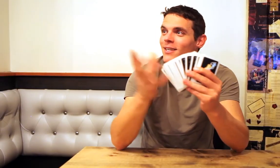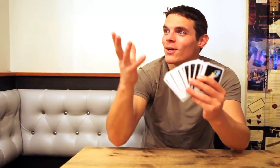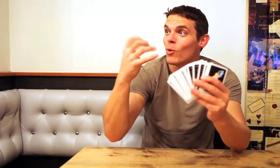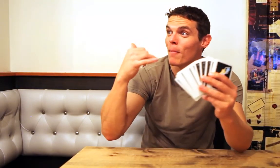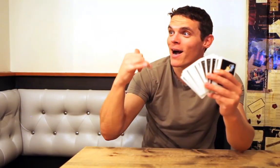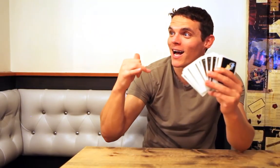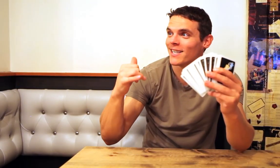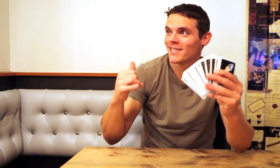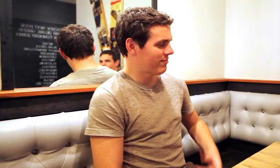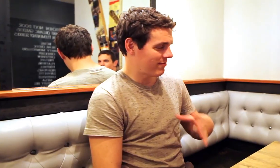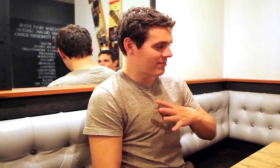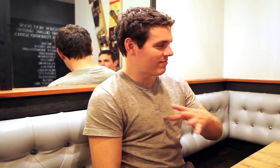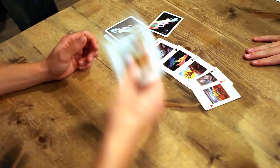Do you want to play? Sure!